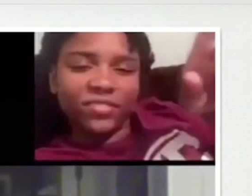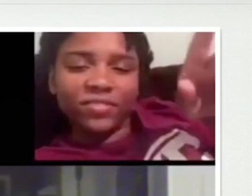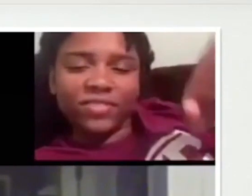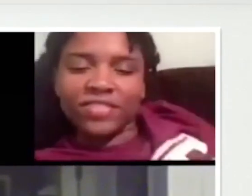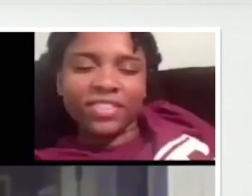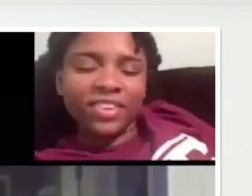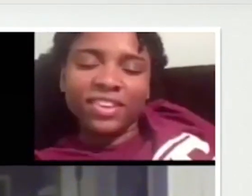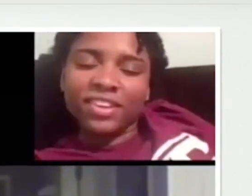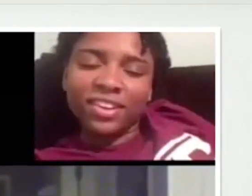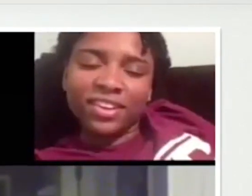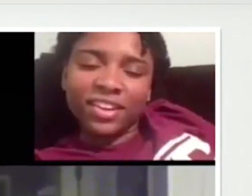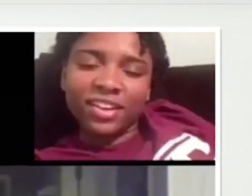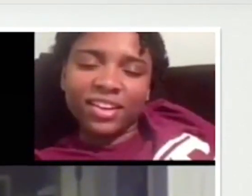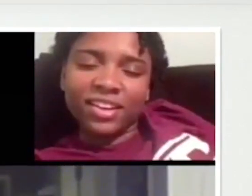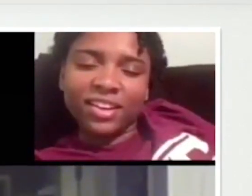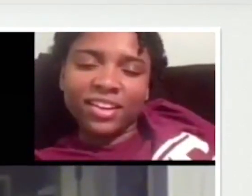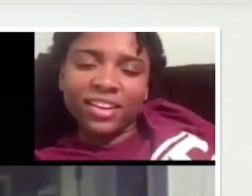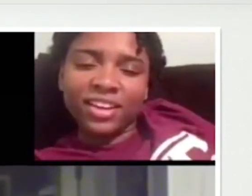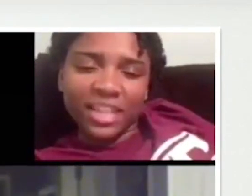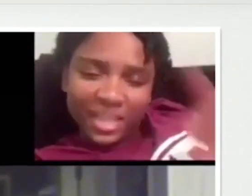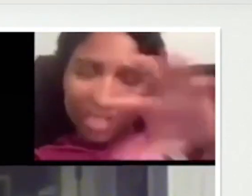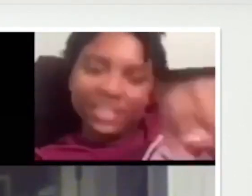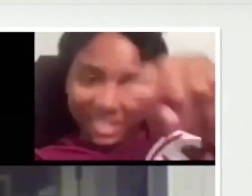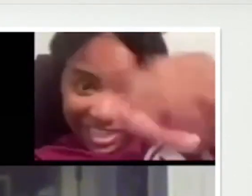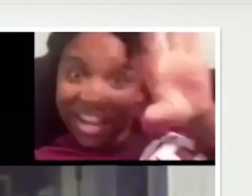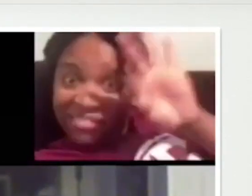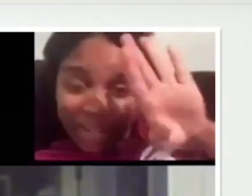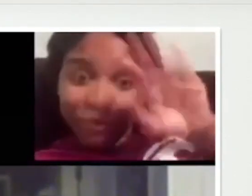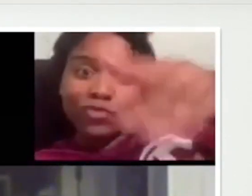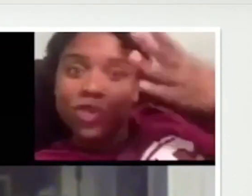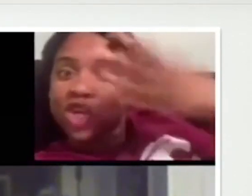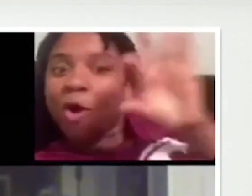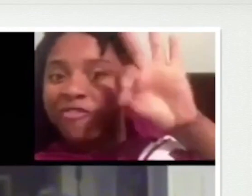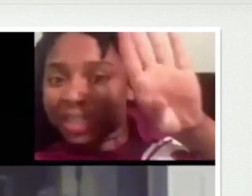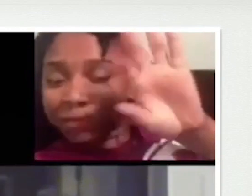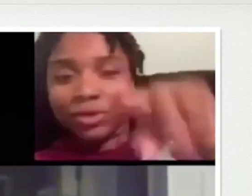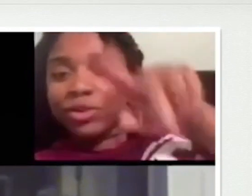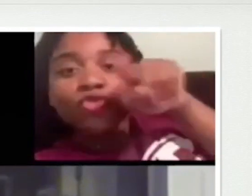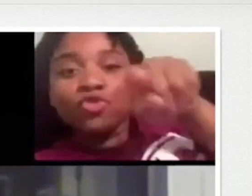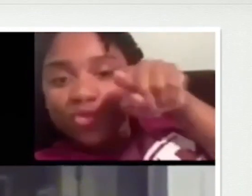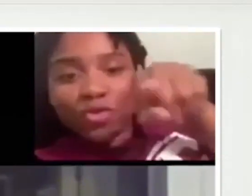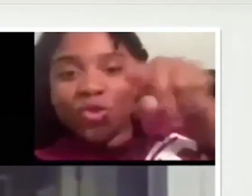You need to wear something different. Listen, where did I go? Where did I go? I went nowhere. I was here all day. You were Facebook.